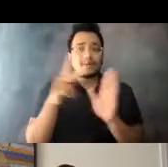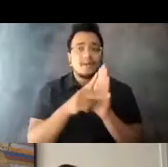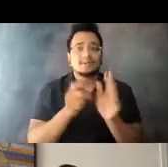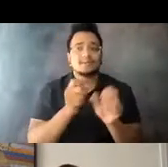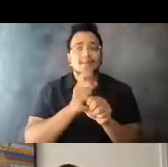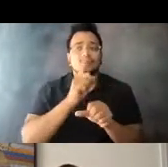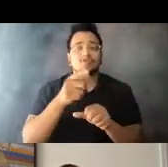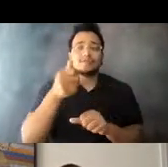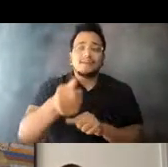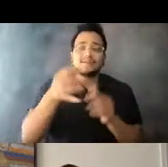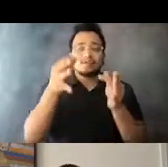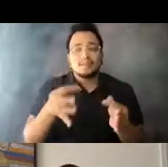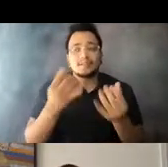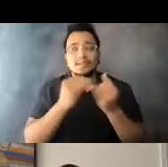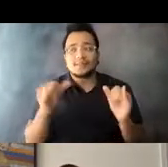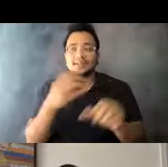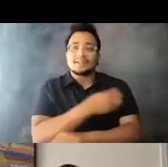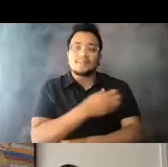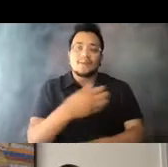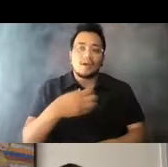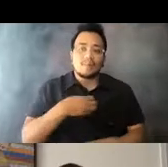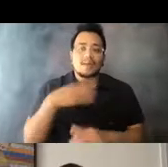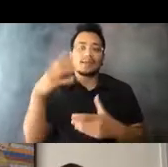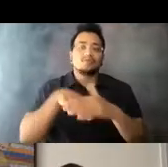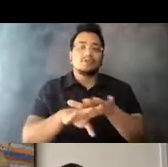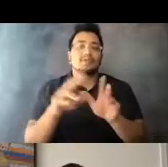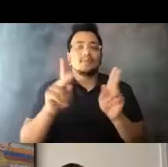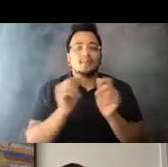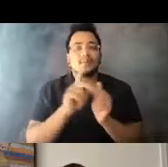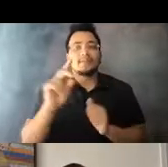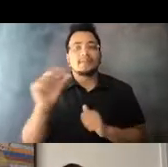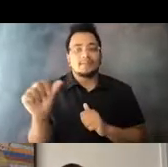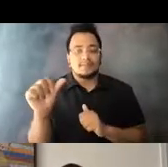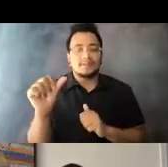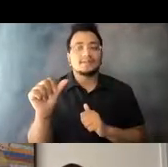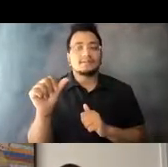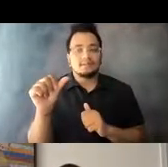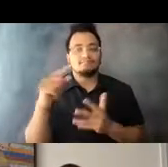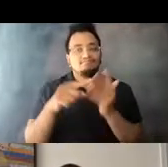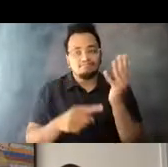empowerment, and integration of people with 15:06:35 disabilities in all aspects of society.